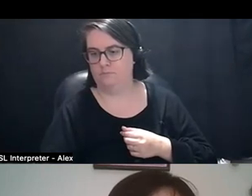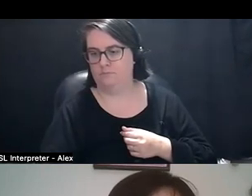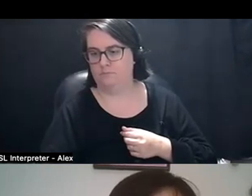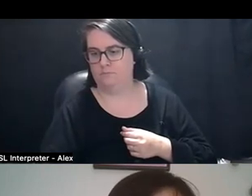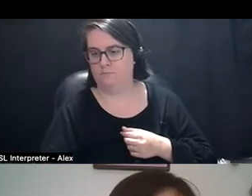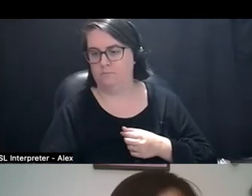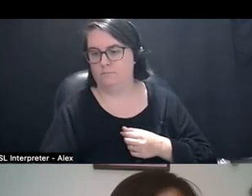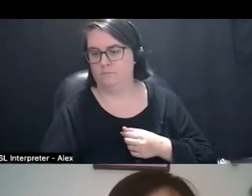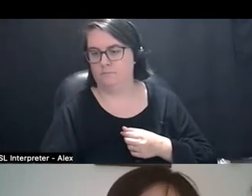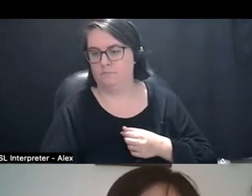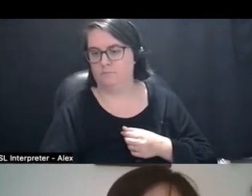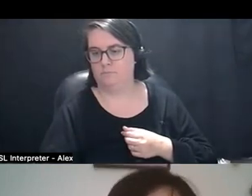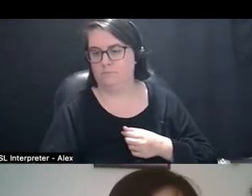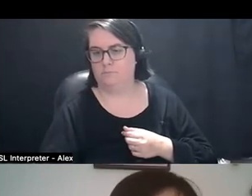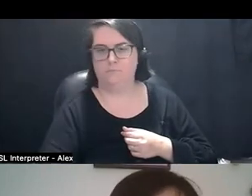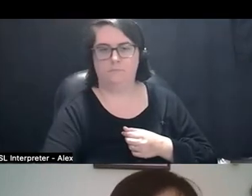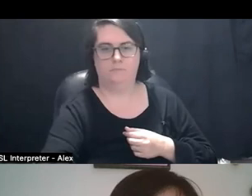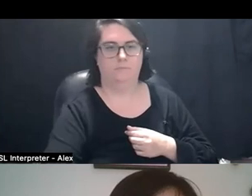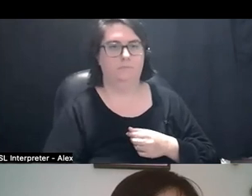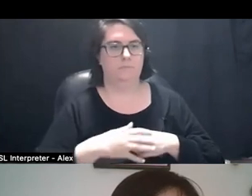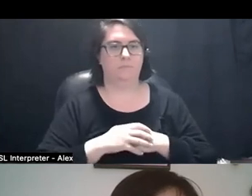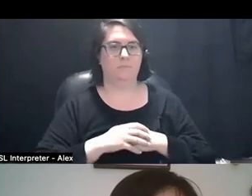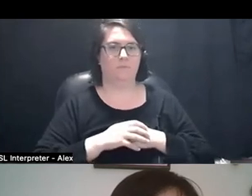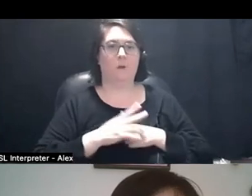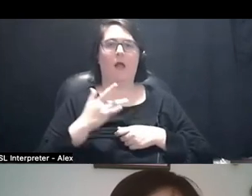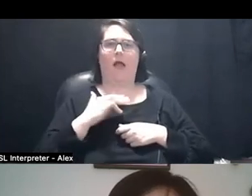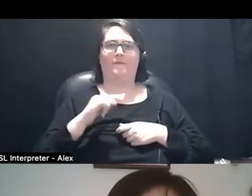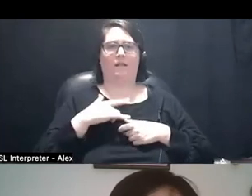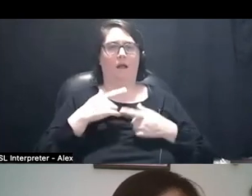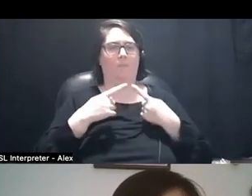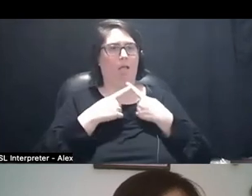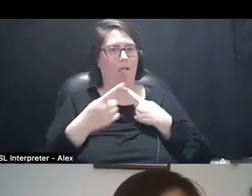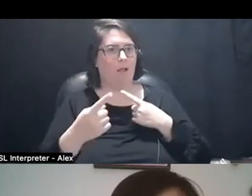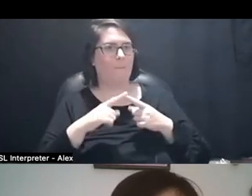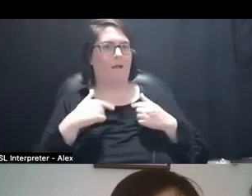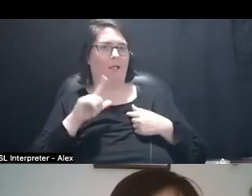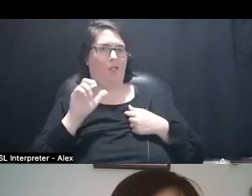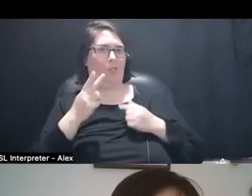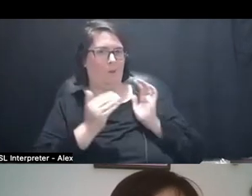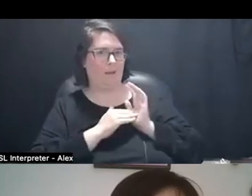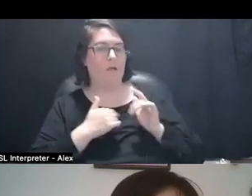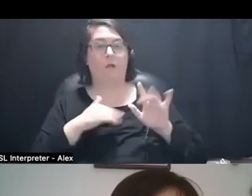Logan: I can talk again. I feel like I'm talking a lot. *laugh* I'll just say really quickly.